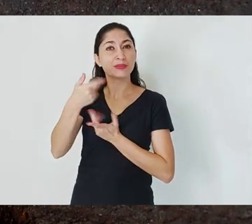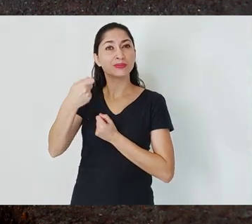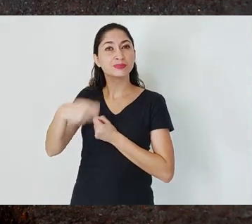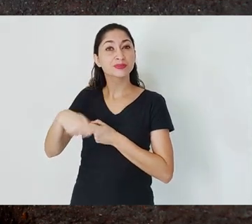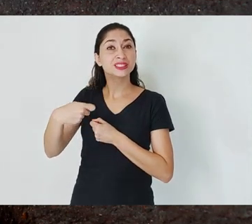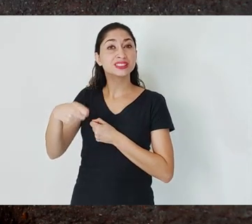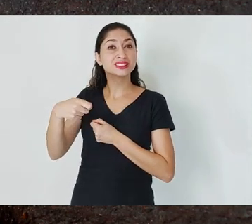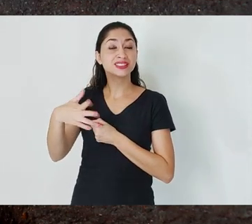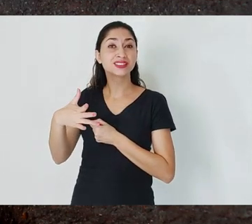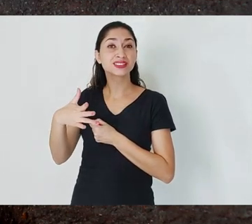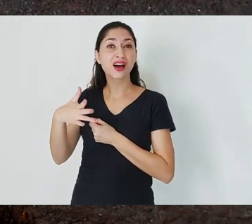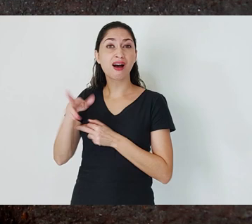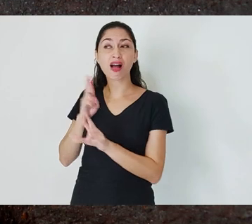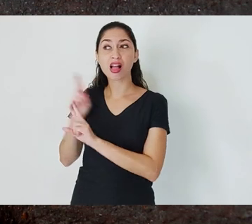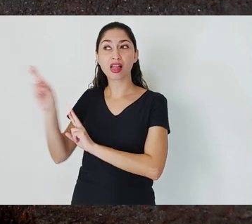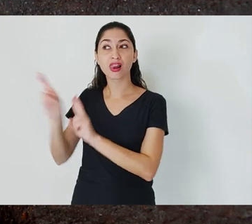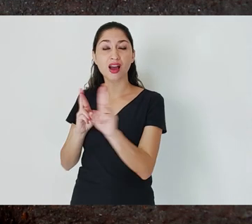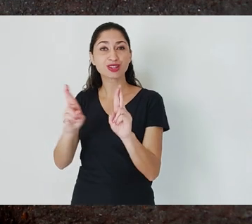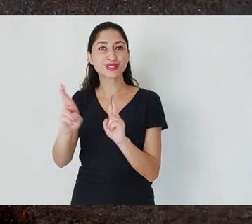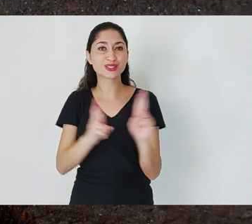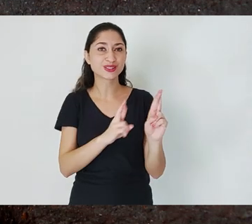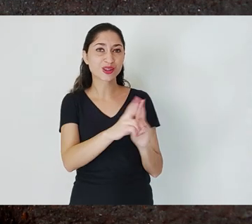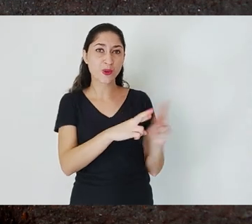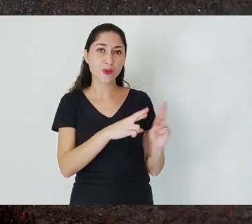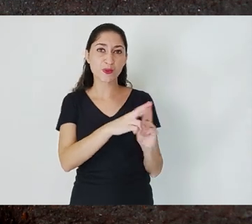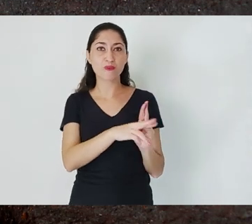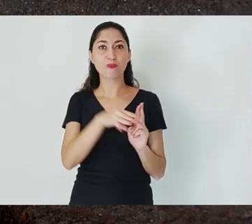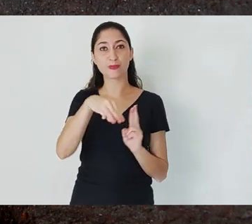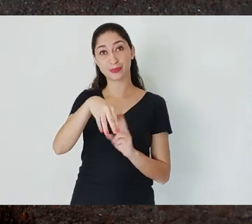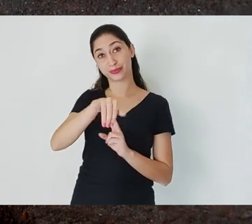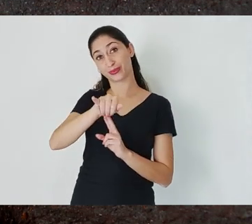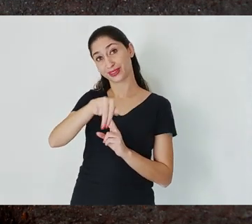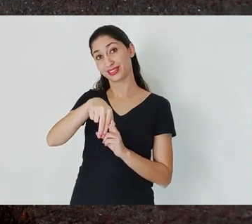it had to deal with this mining situation.